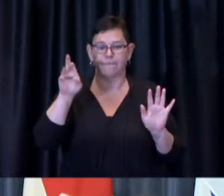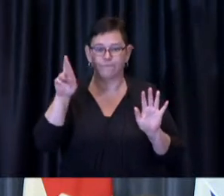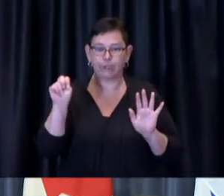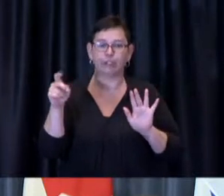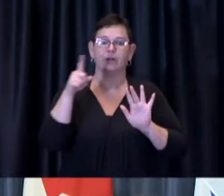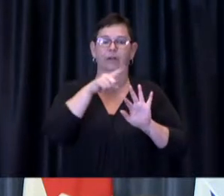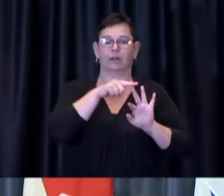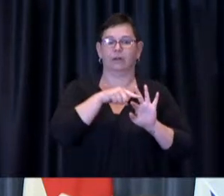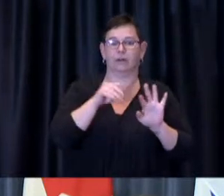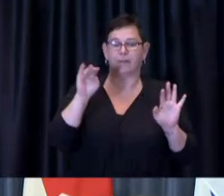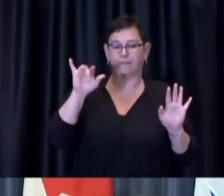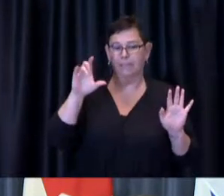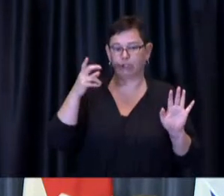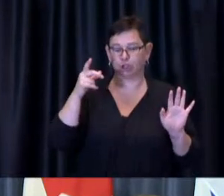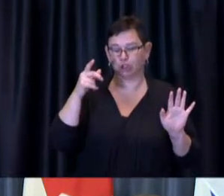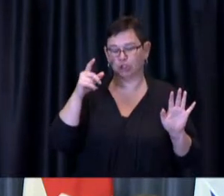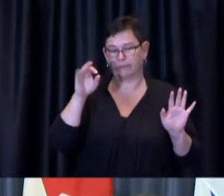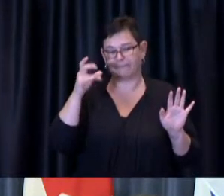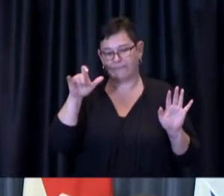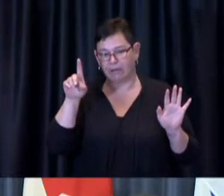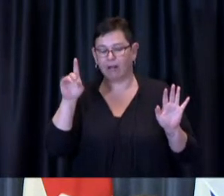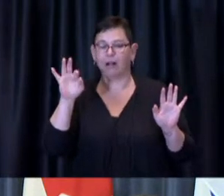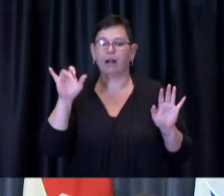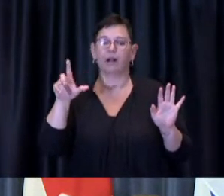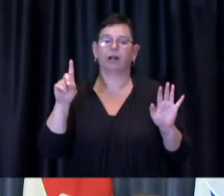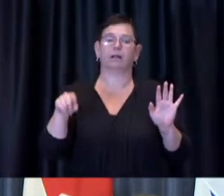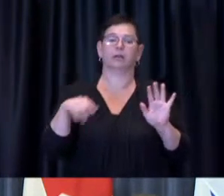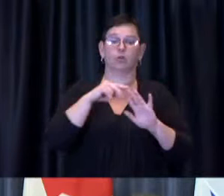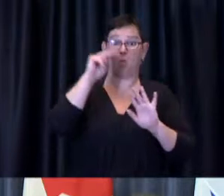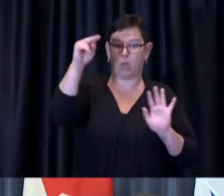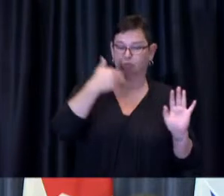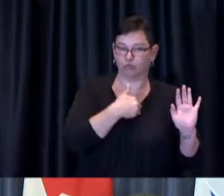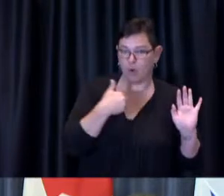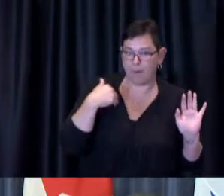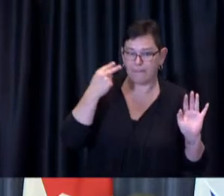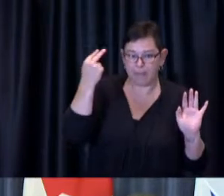North Toronto Memorial Community Centre, and the Toronto Congress Centre.